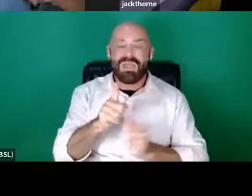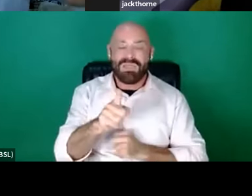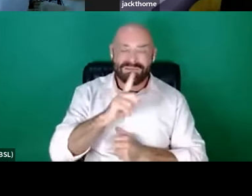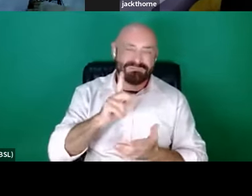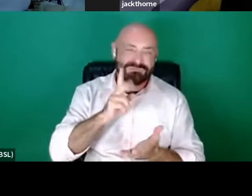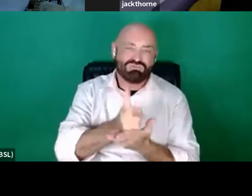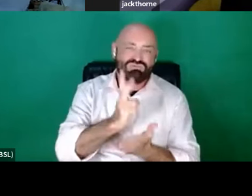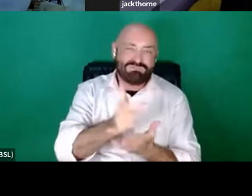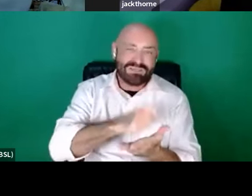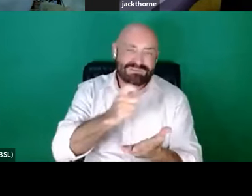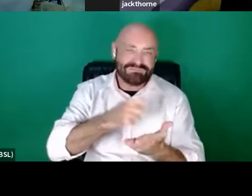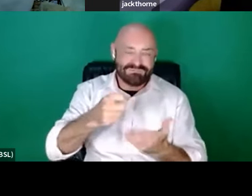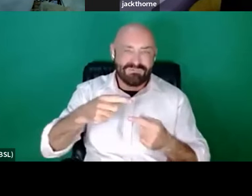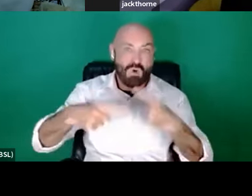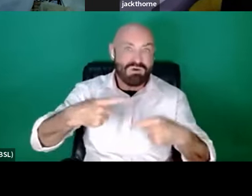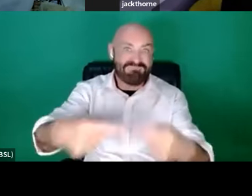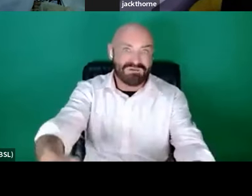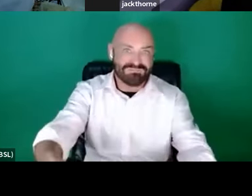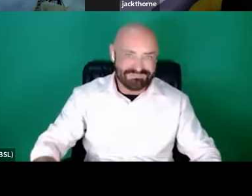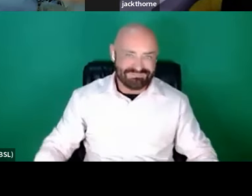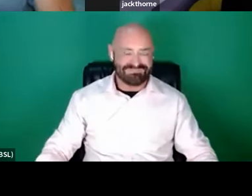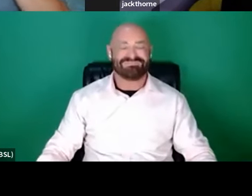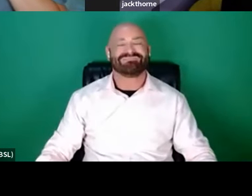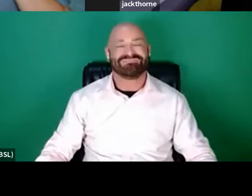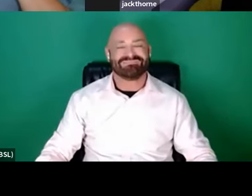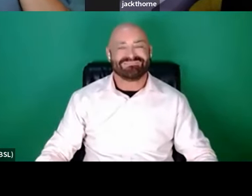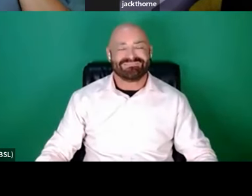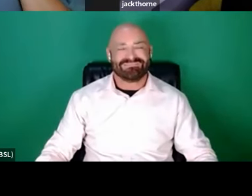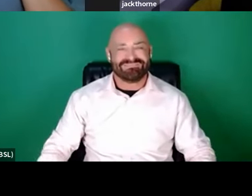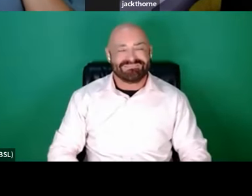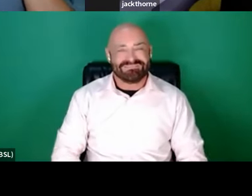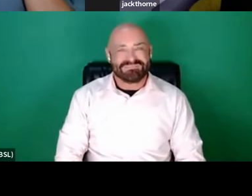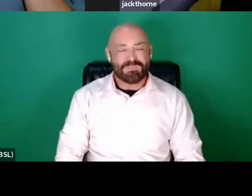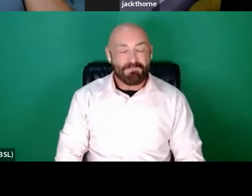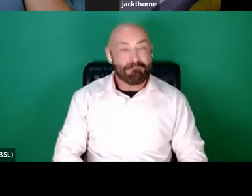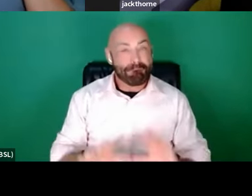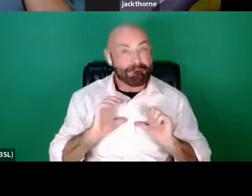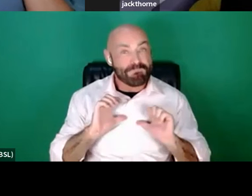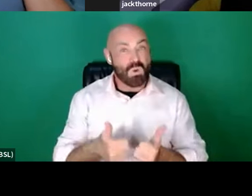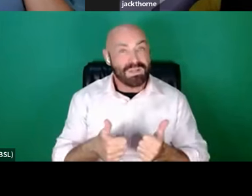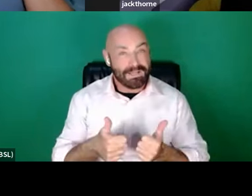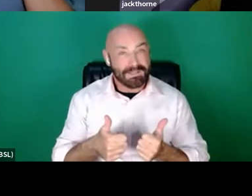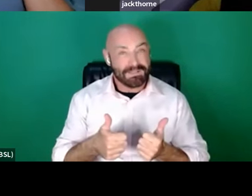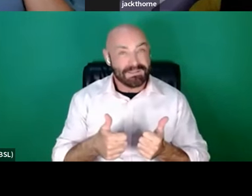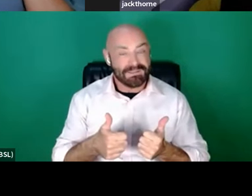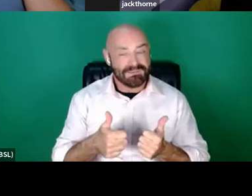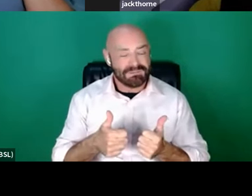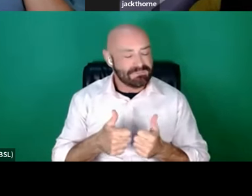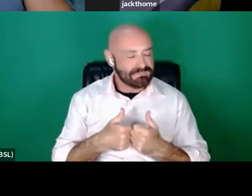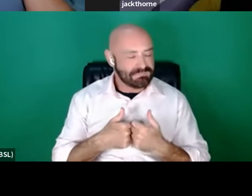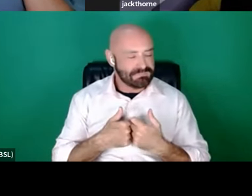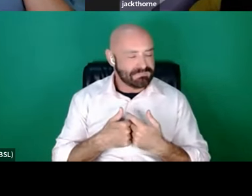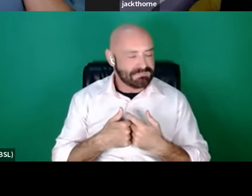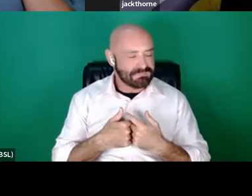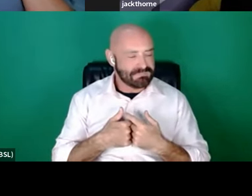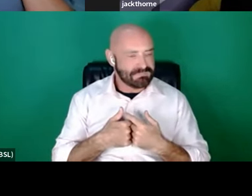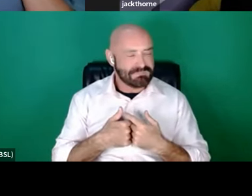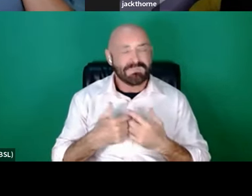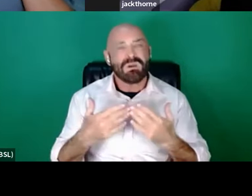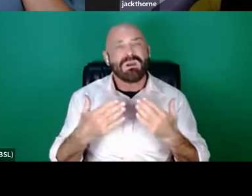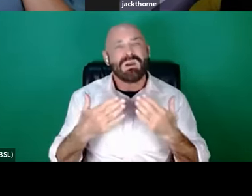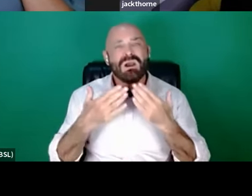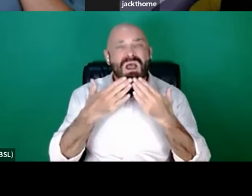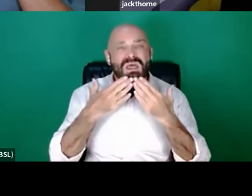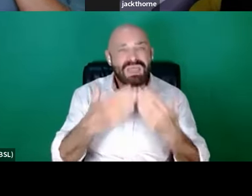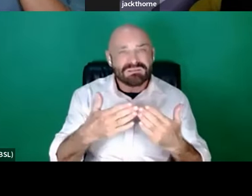So all that's left for me to do is thank Ruth Madeley, Rose Ayling-Ellis and Jack Thorne.